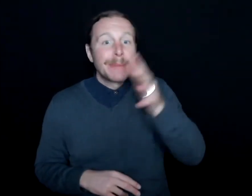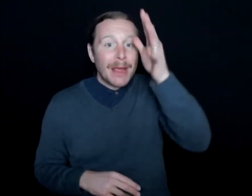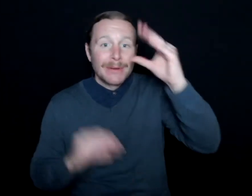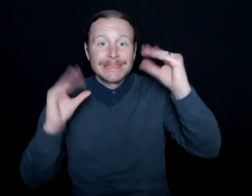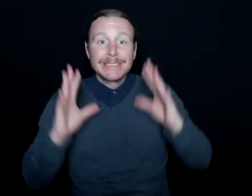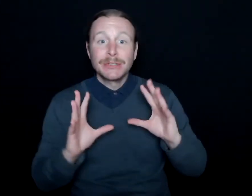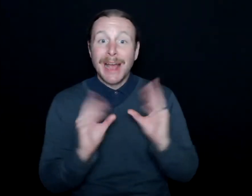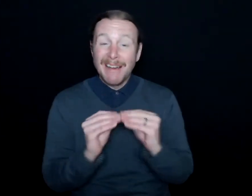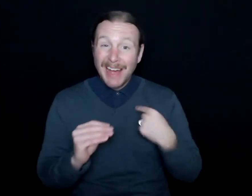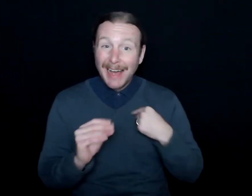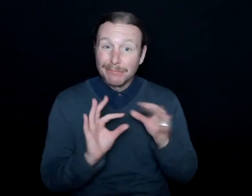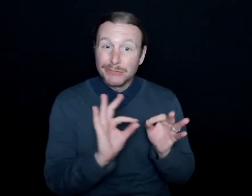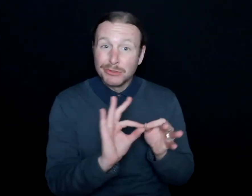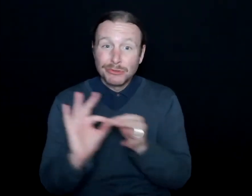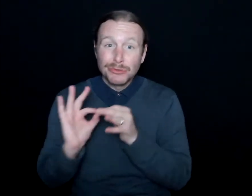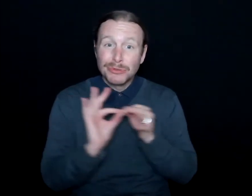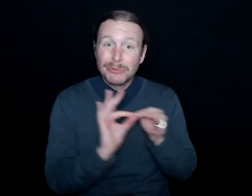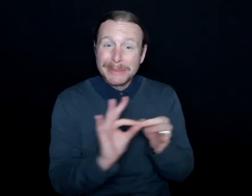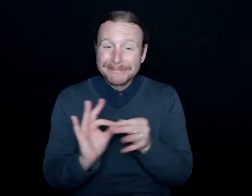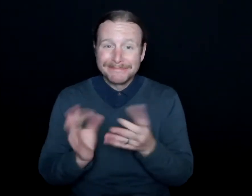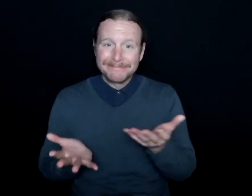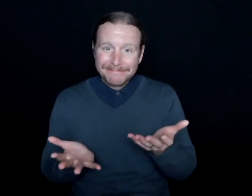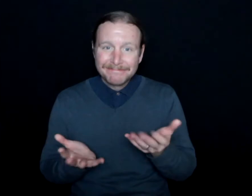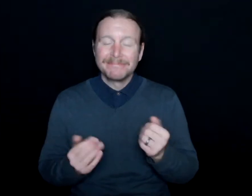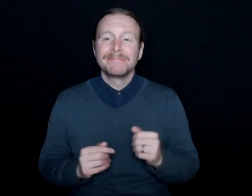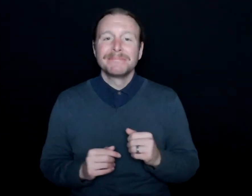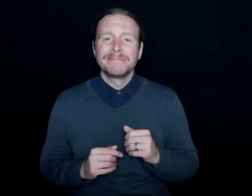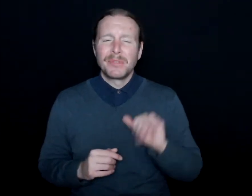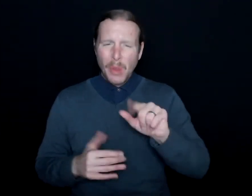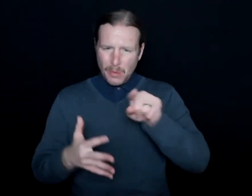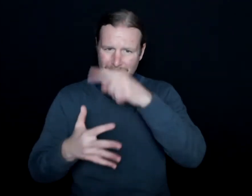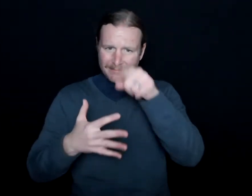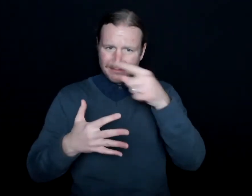interpret, all those sorts of things--